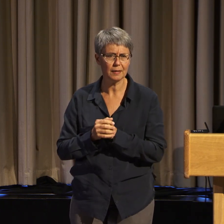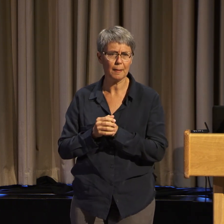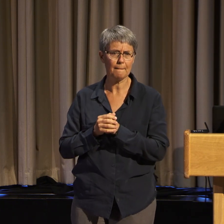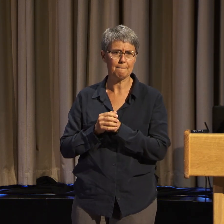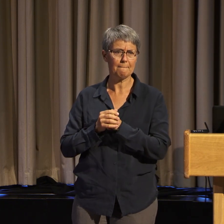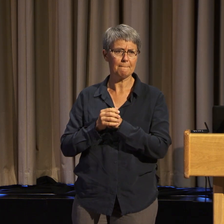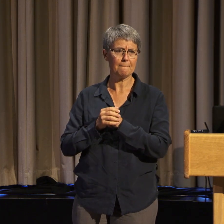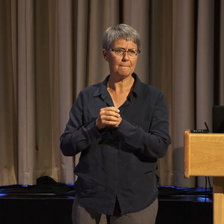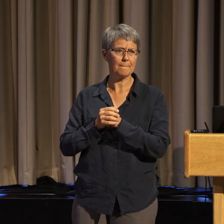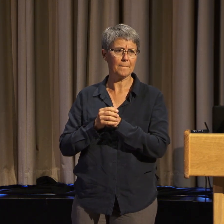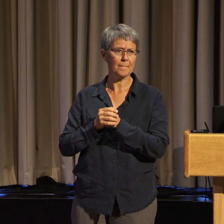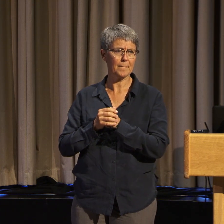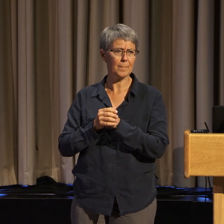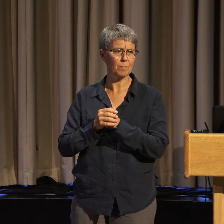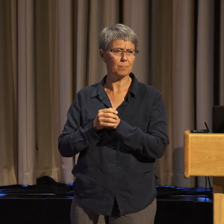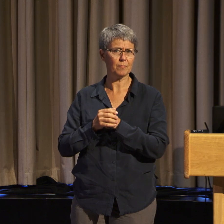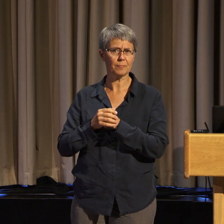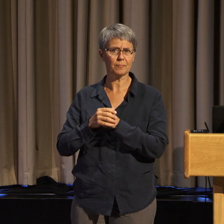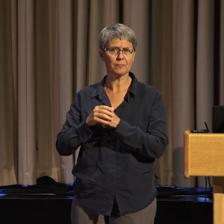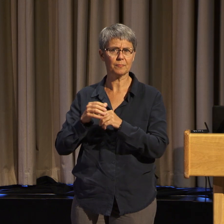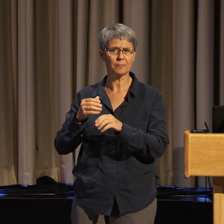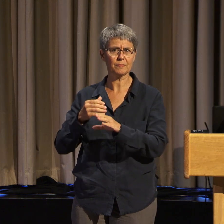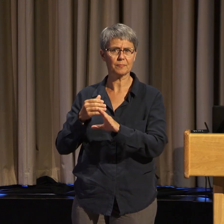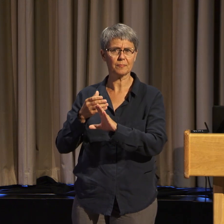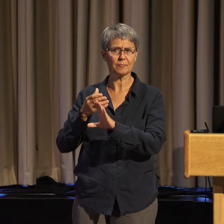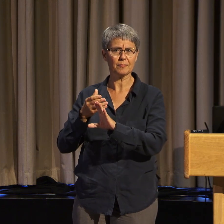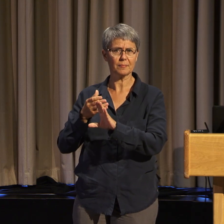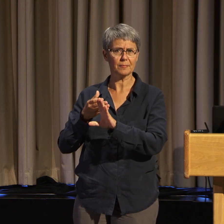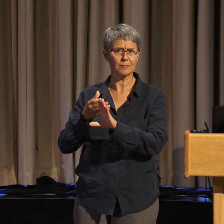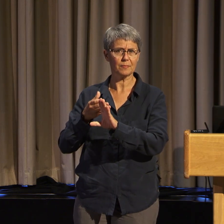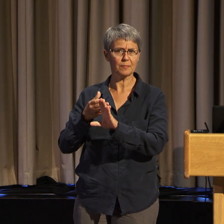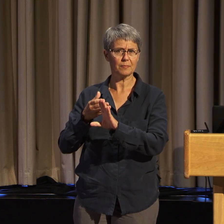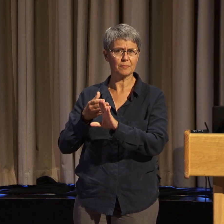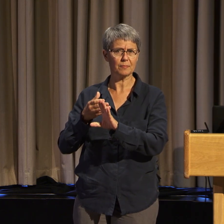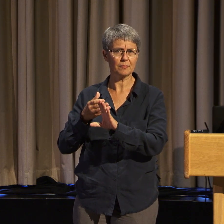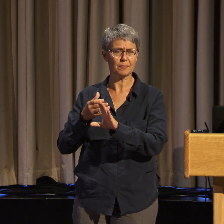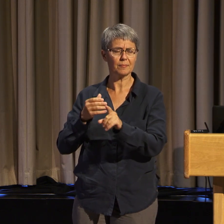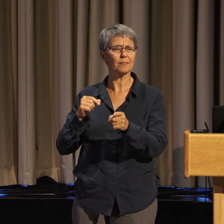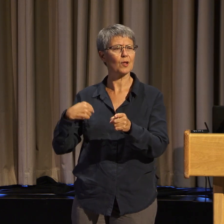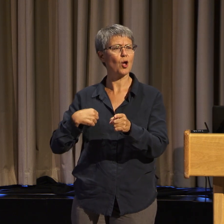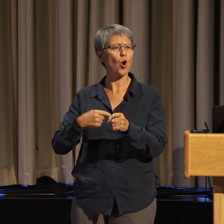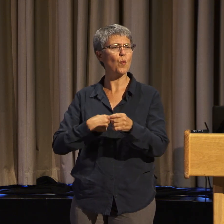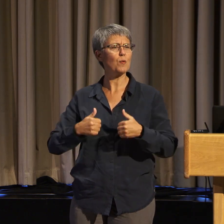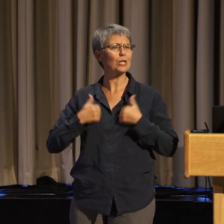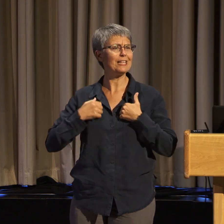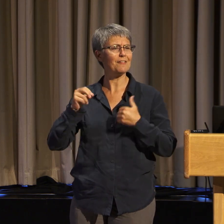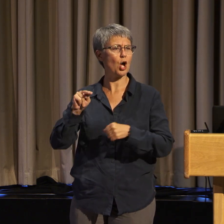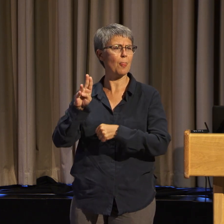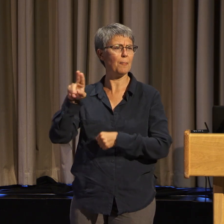And the Americans with Disabilities Act was passed, and then we went back to our roots and we were looking at redirecting